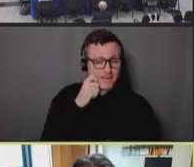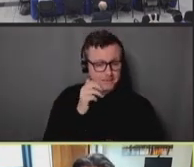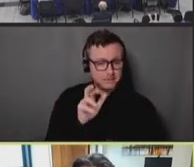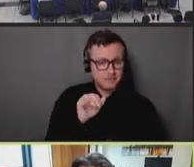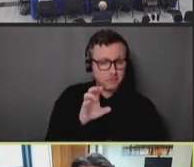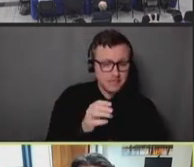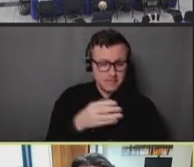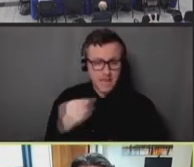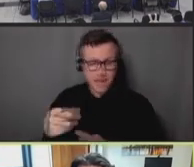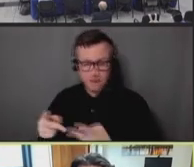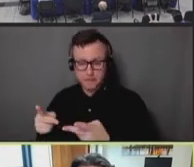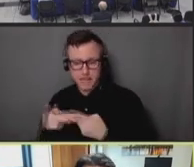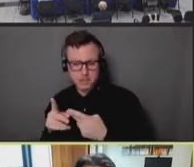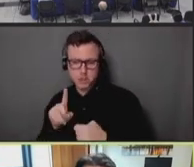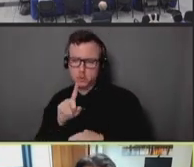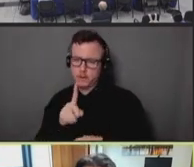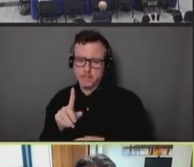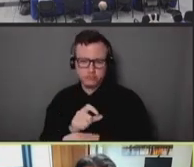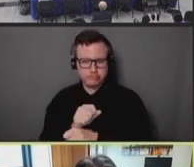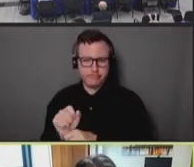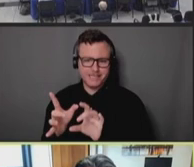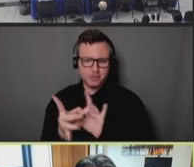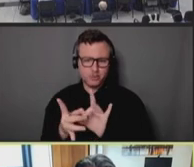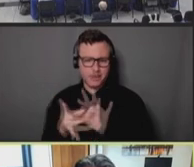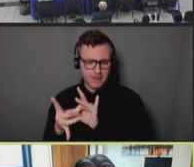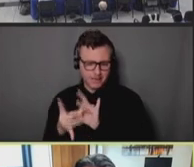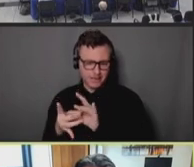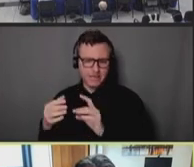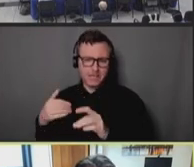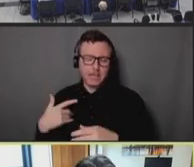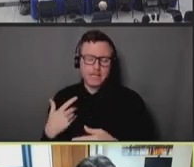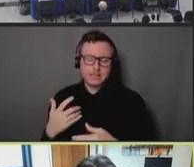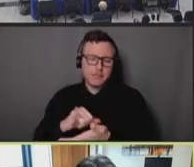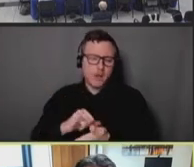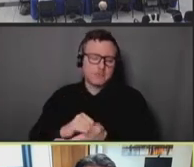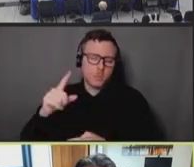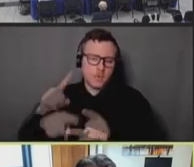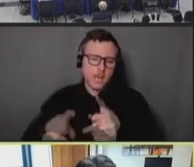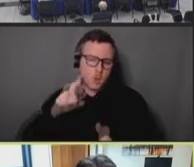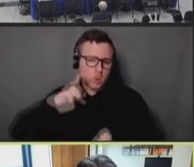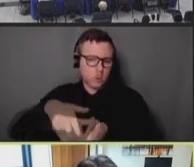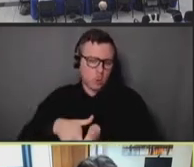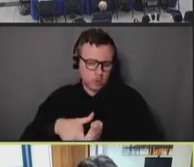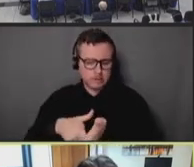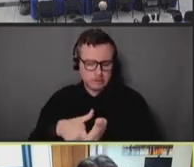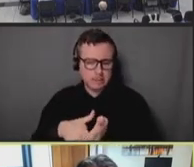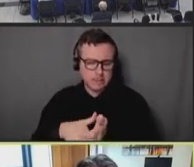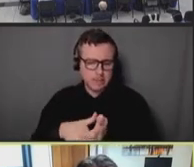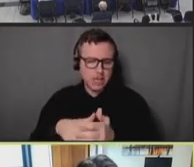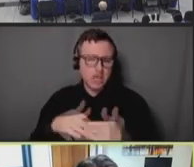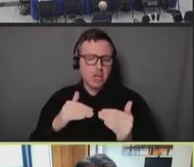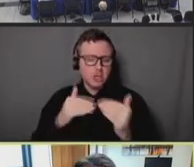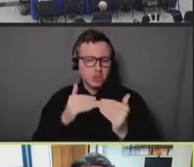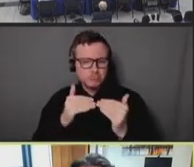City that it's impossible to also not see those trends in race based demographics, as well. We've